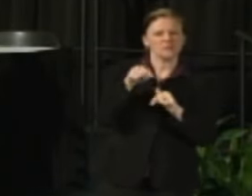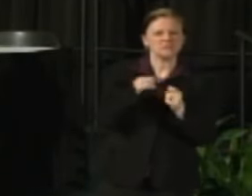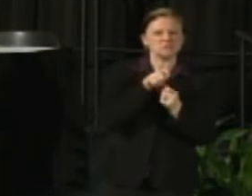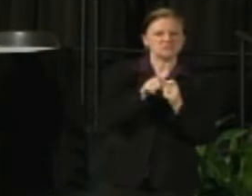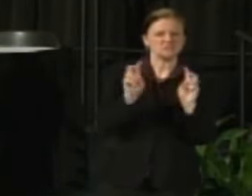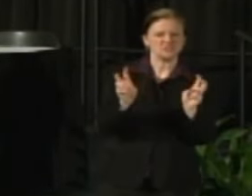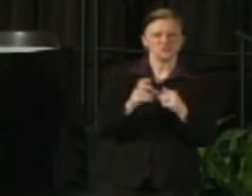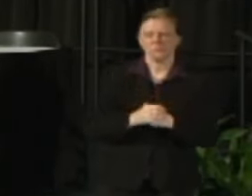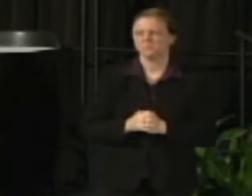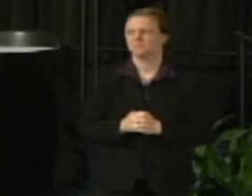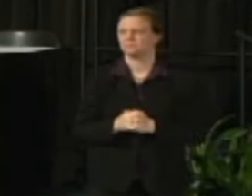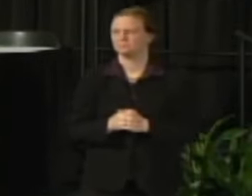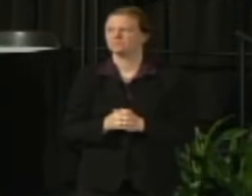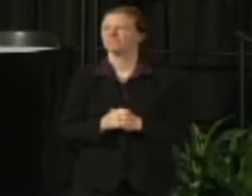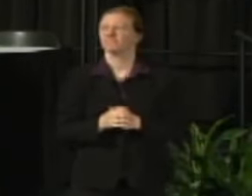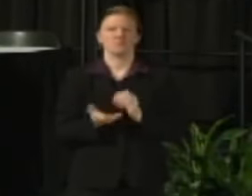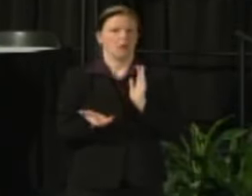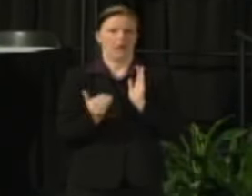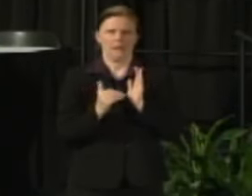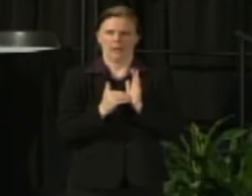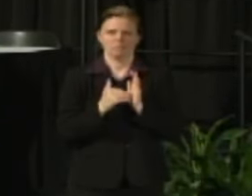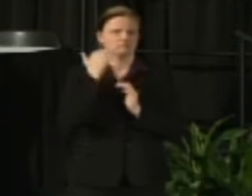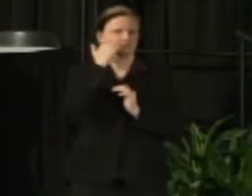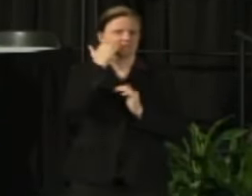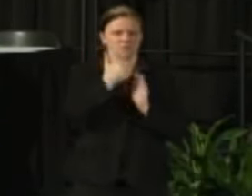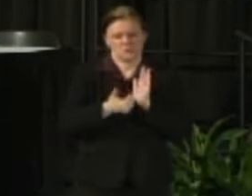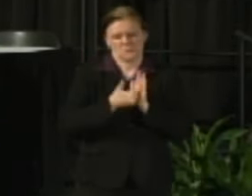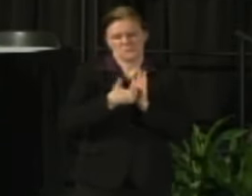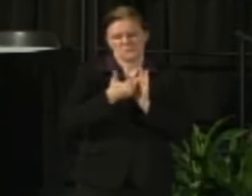Again, these are updated and on the right-hand side you see latest updates.